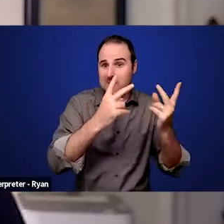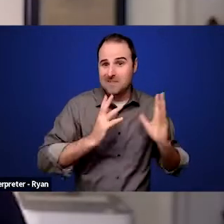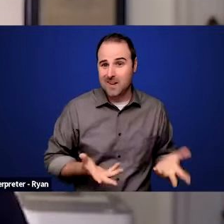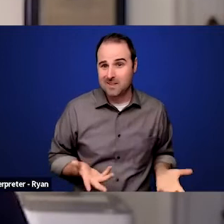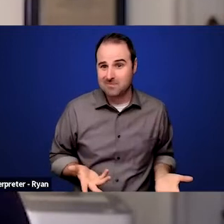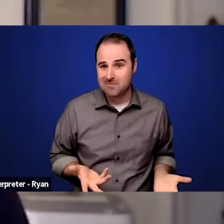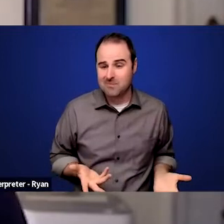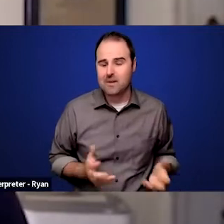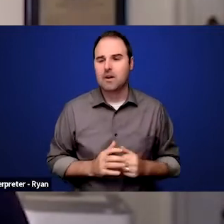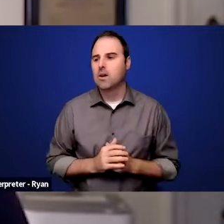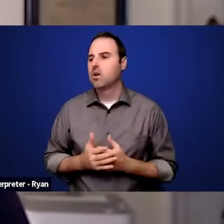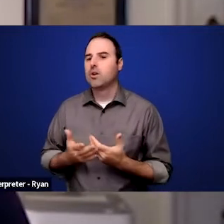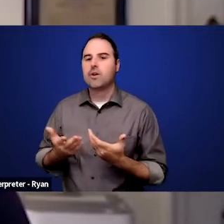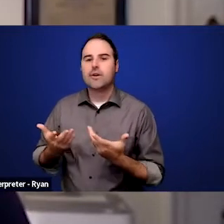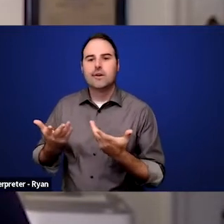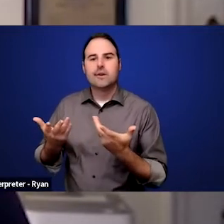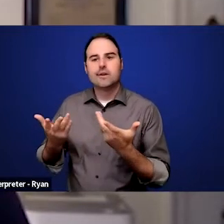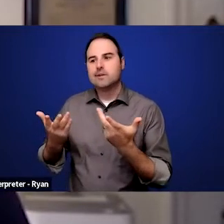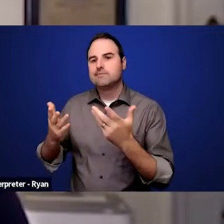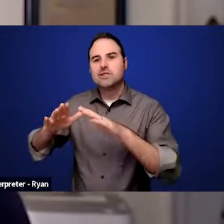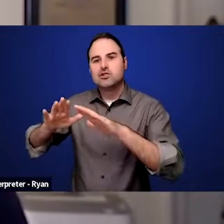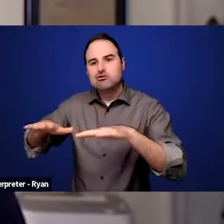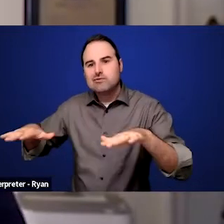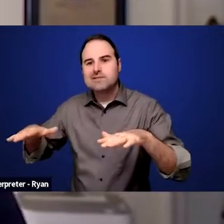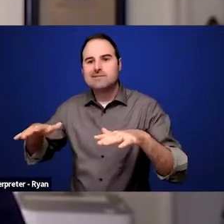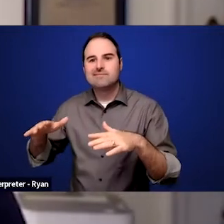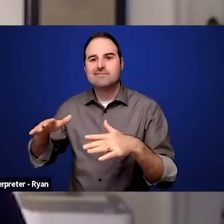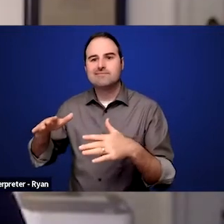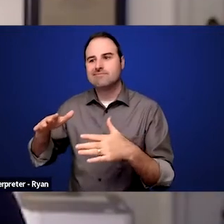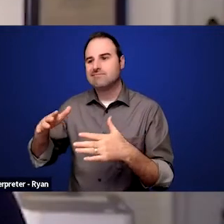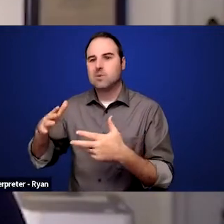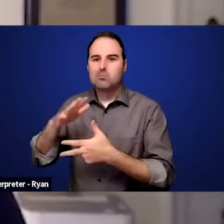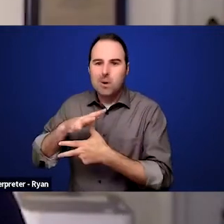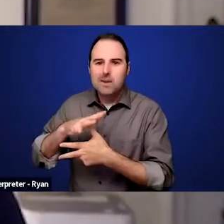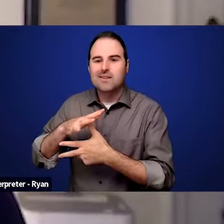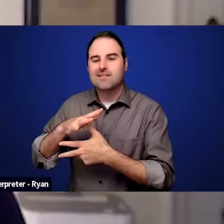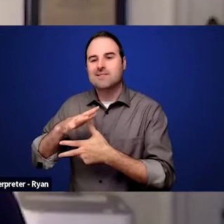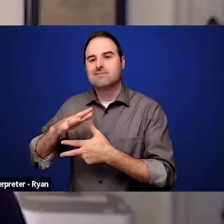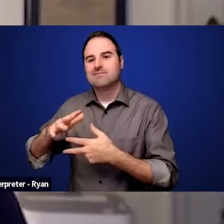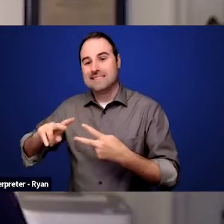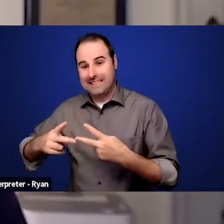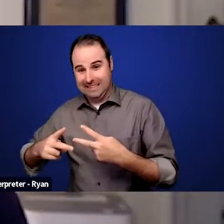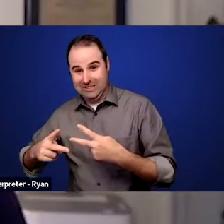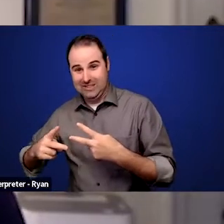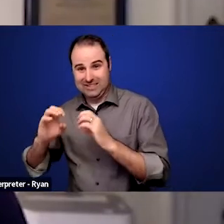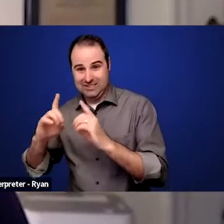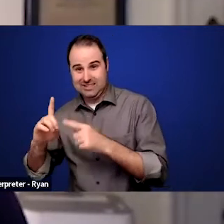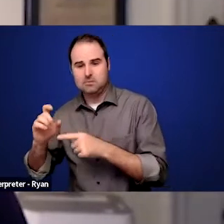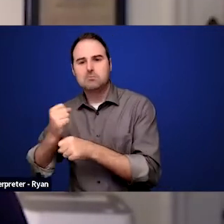secondary education to be utilizing technology, so to make sure the technology that's in the school,